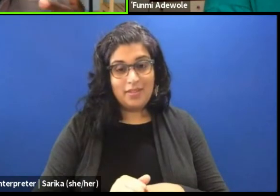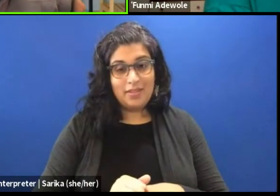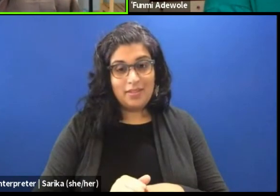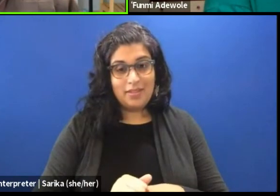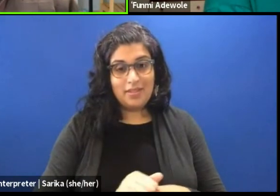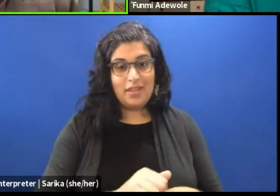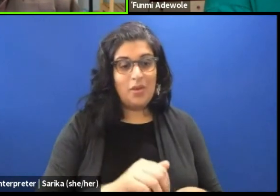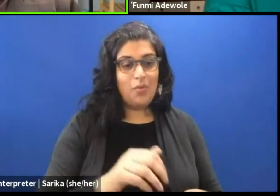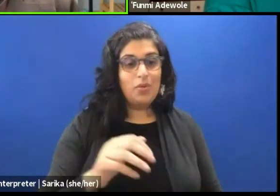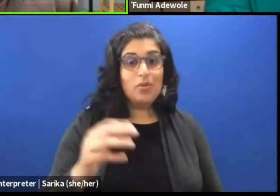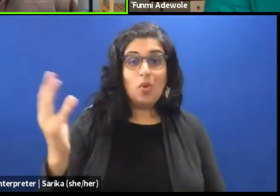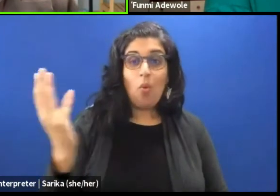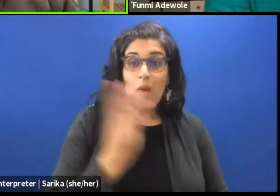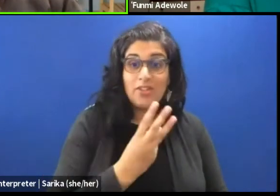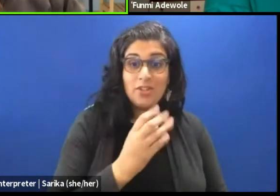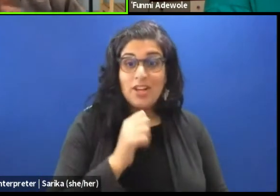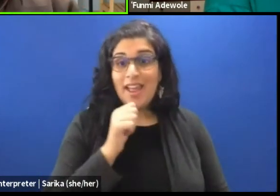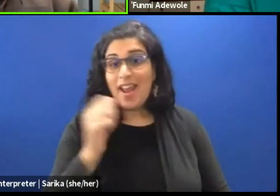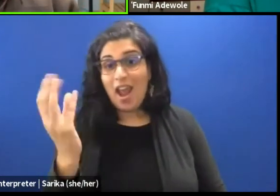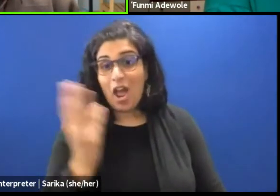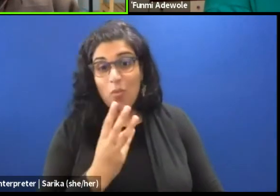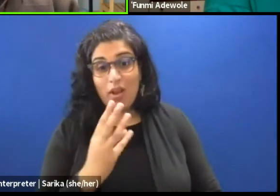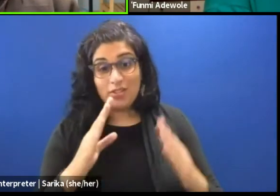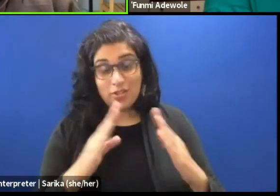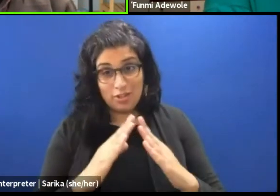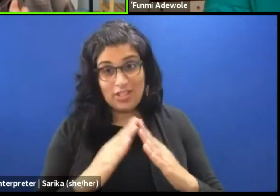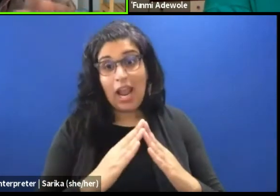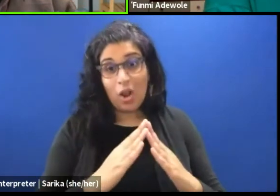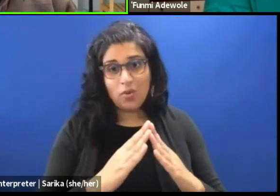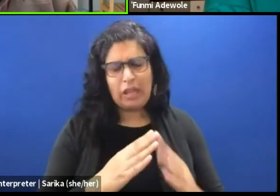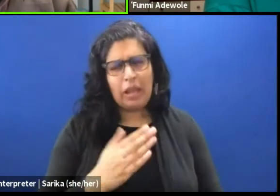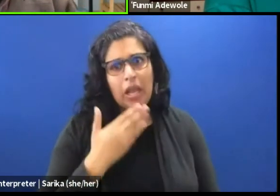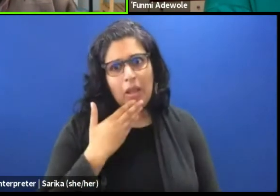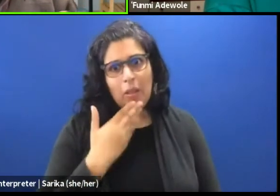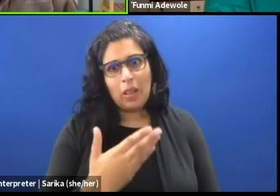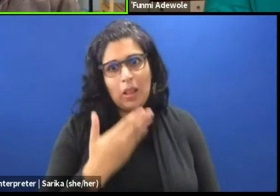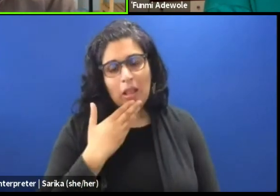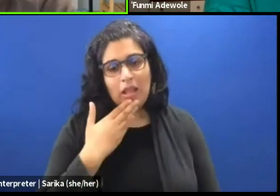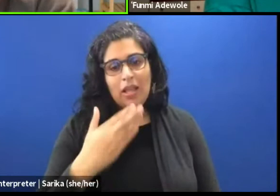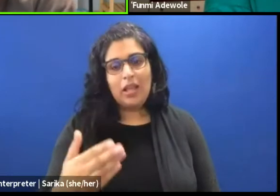and non-Western canons, and I'm grateful for that. I did my undergrad at the University of Jos